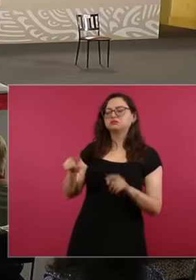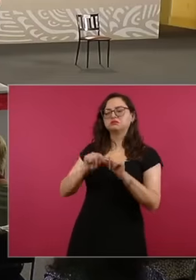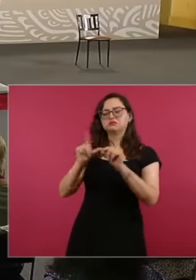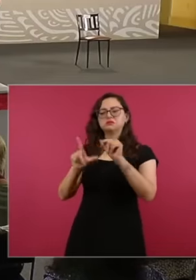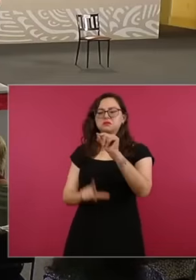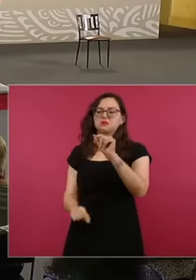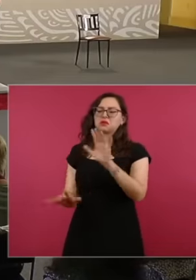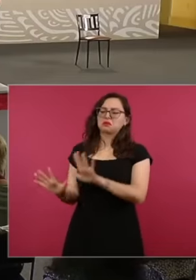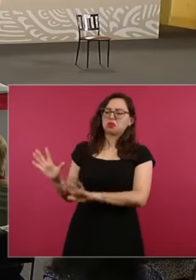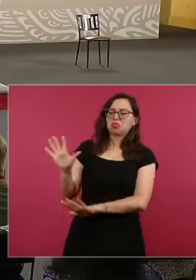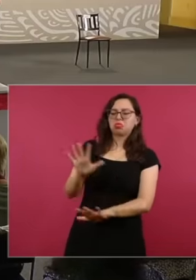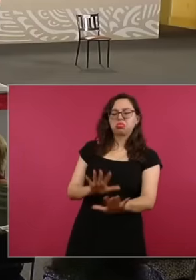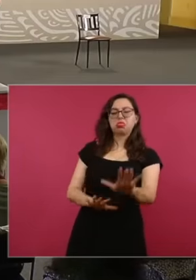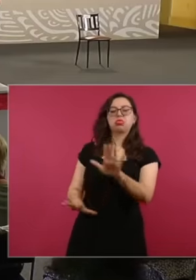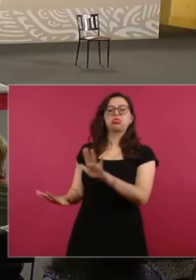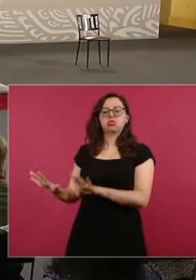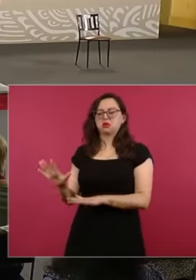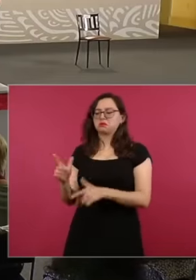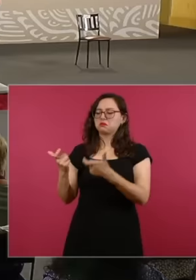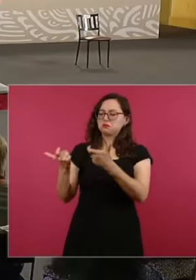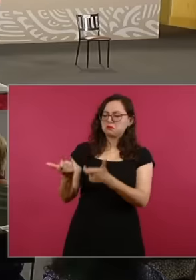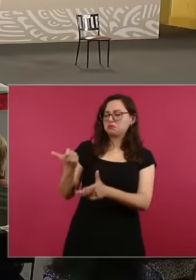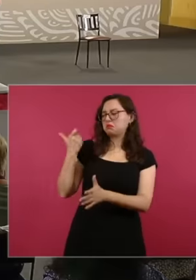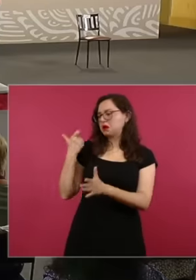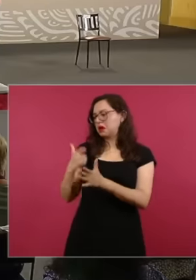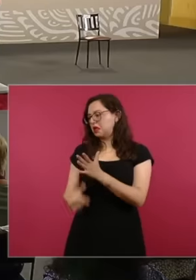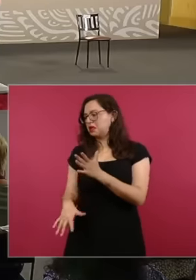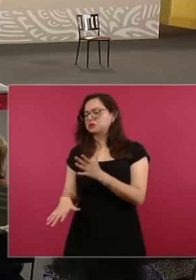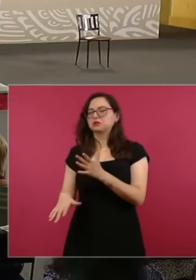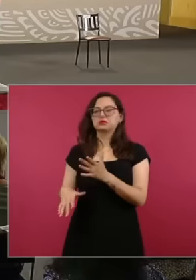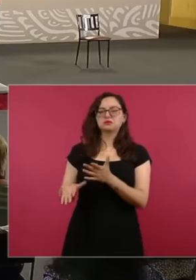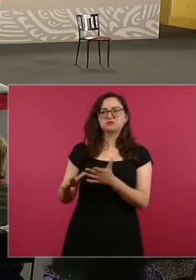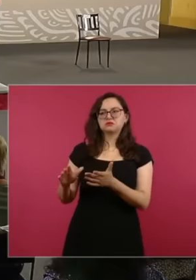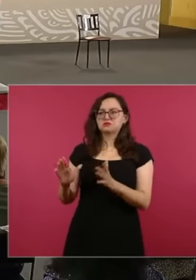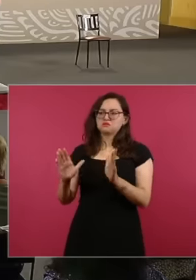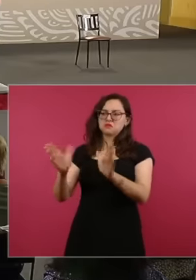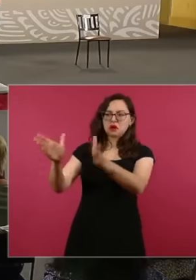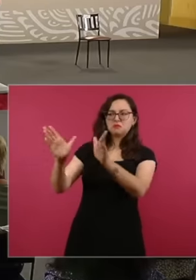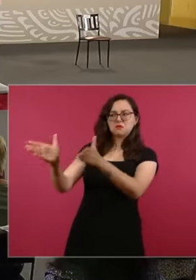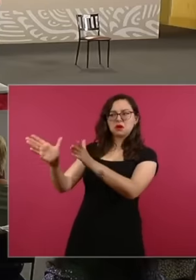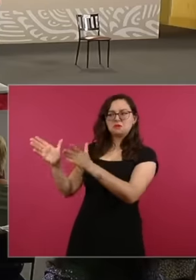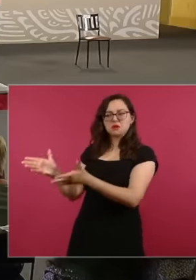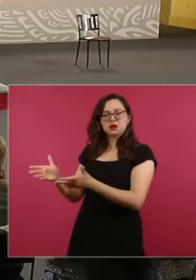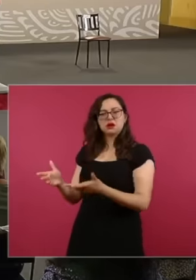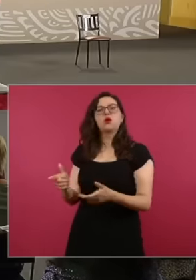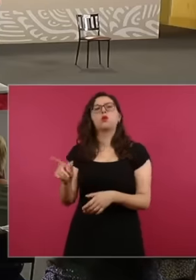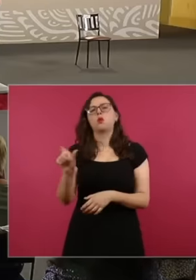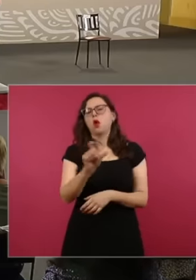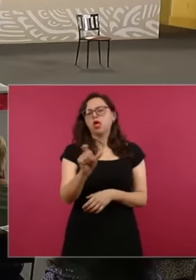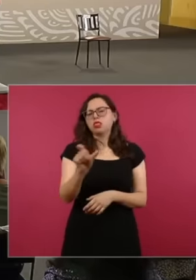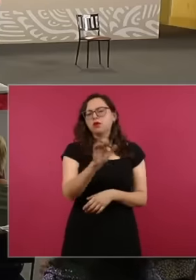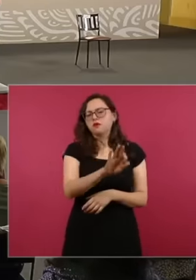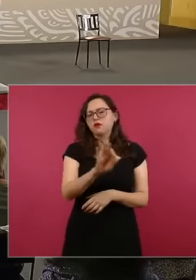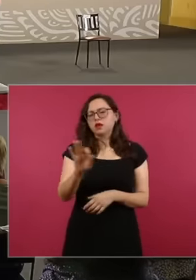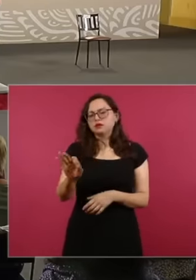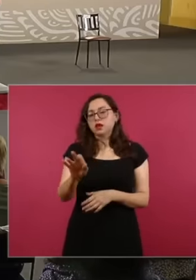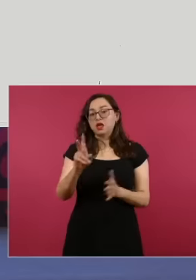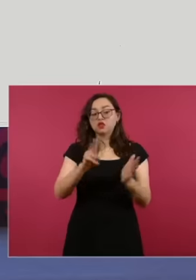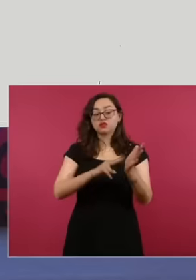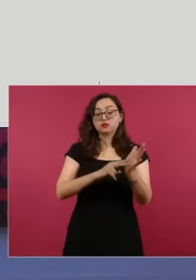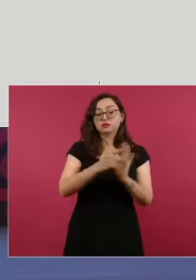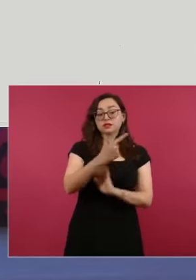including petroleum products This was in 2007 2008 indicating that the person responsible